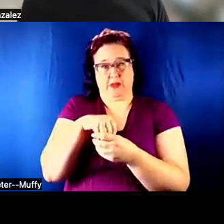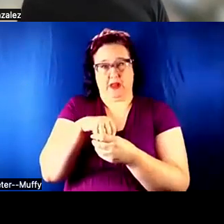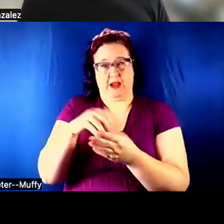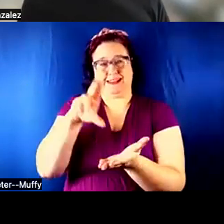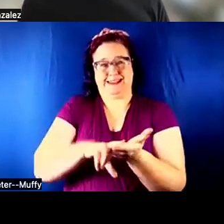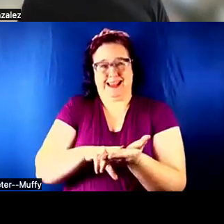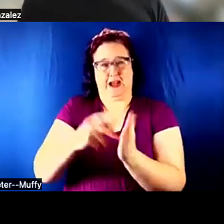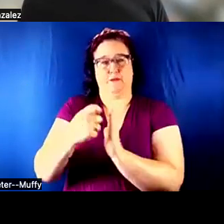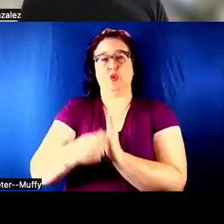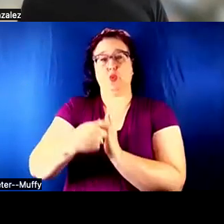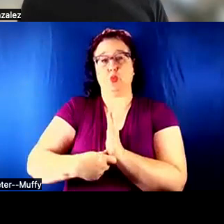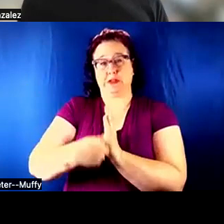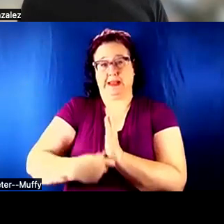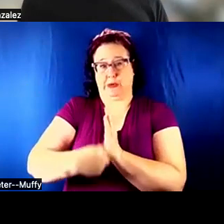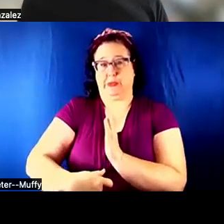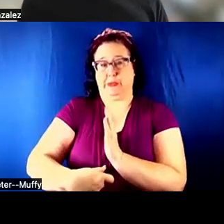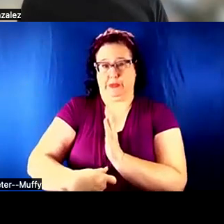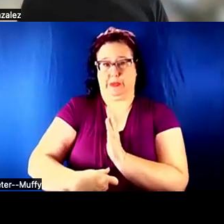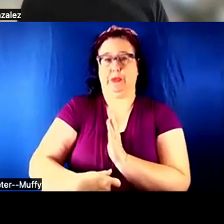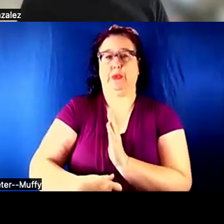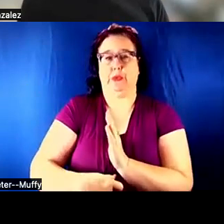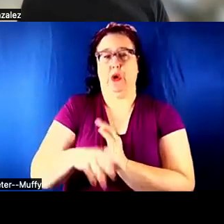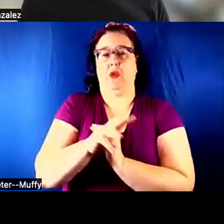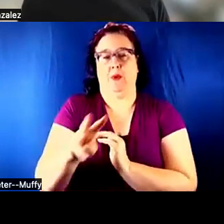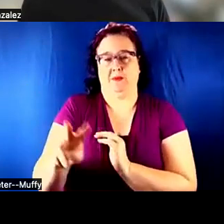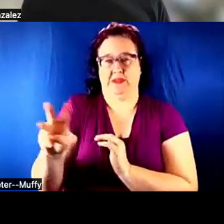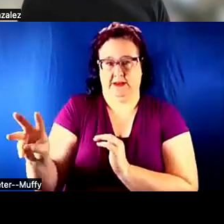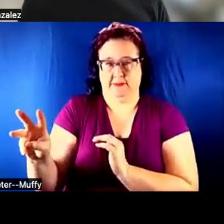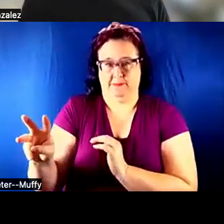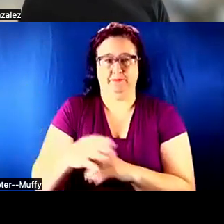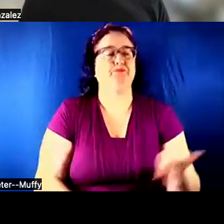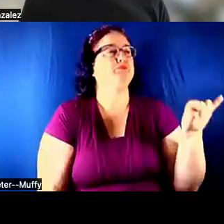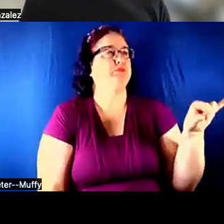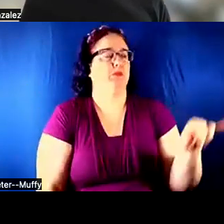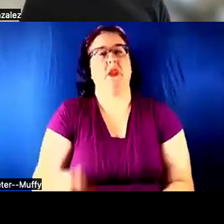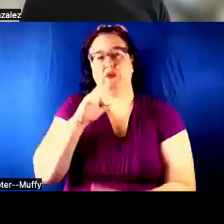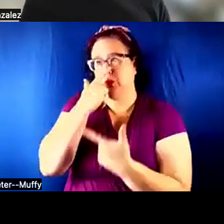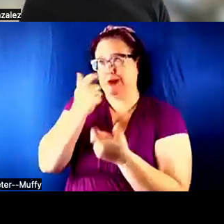NEWSLETTER ON THE WEBSITE TO INDICATE YOU ARE INTERESTED IN THE RESEARCH NETWORK.